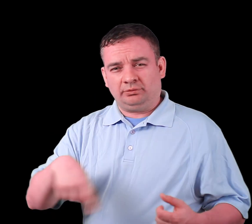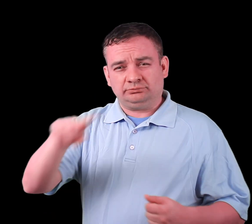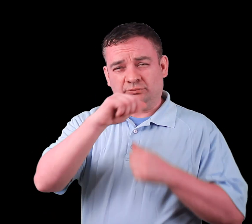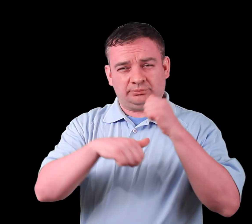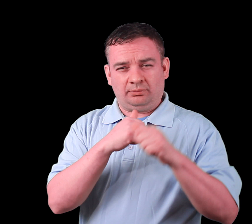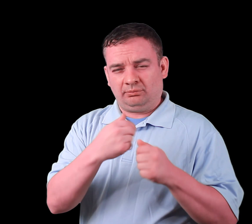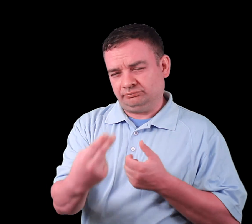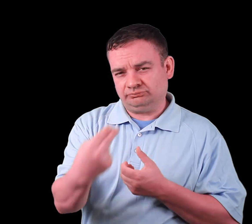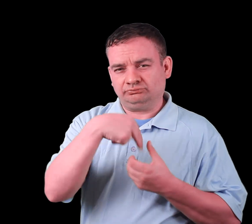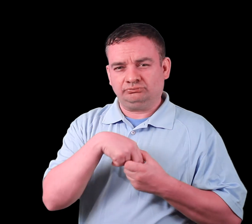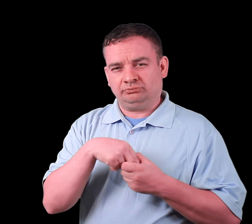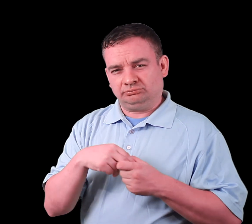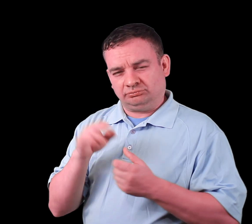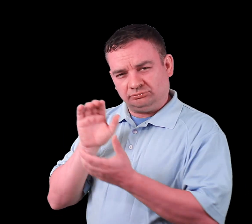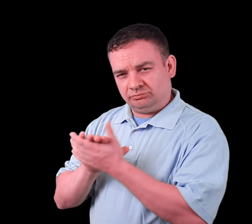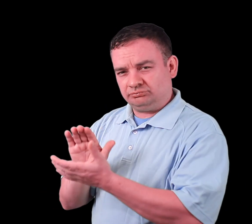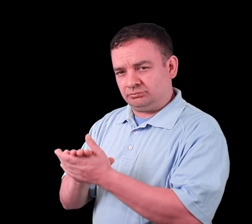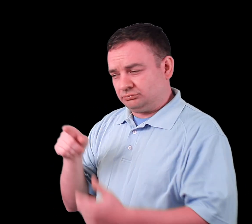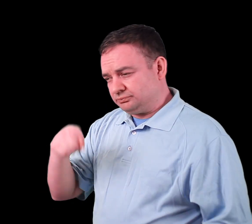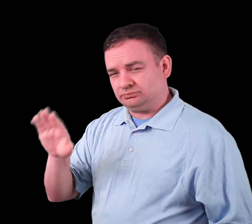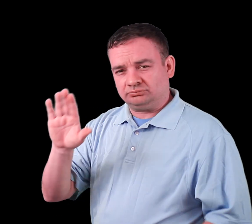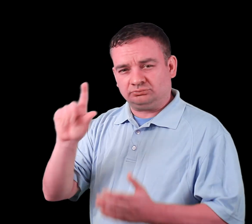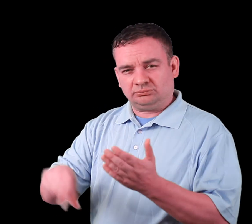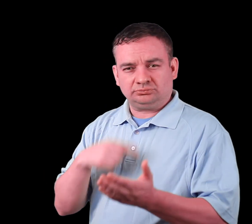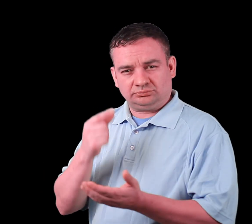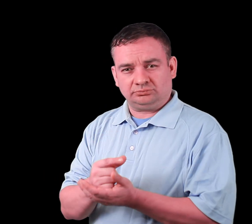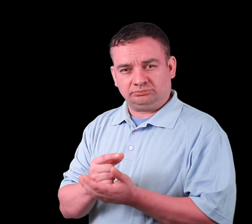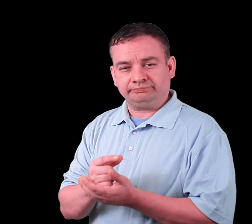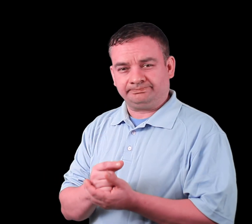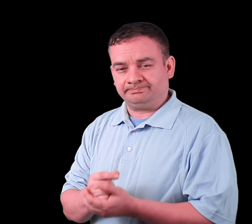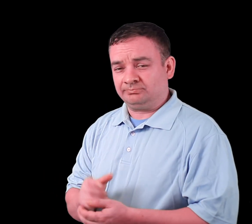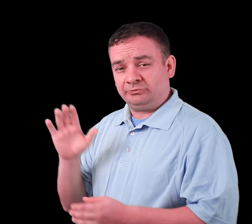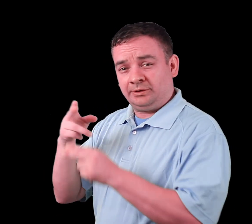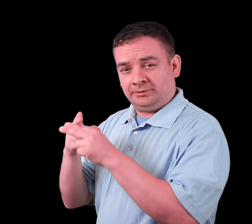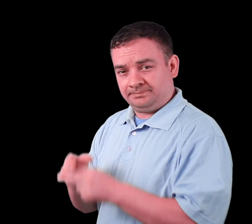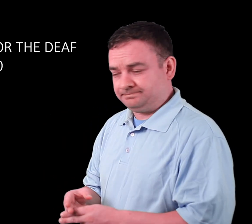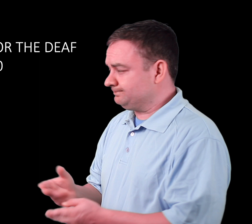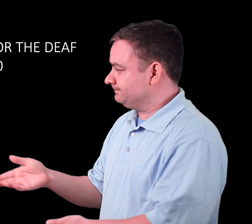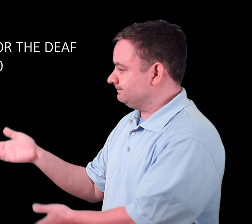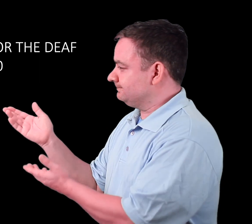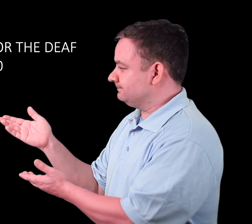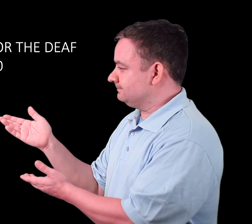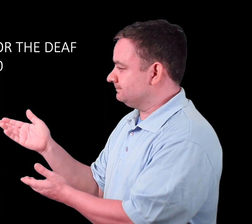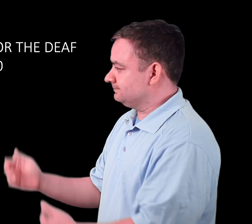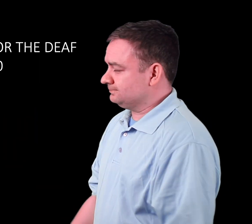I want all alumnus to join me Congratulating their graduation Their names are shown: